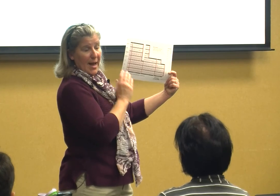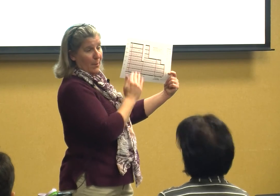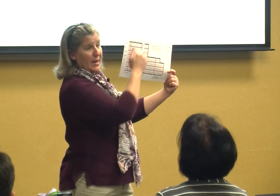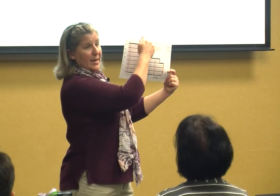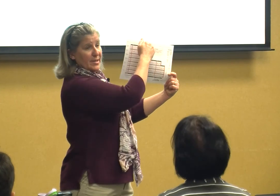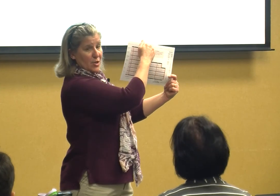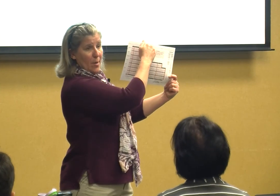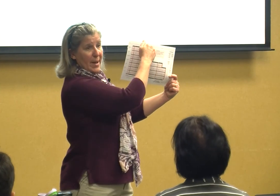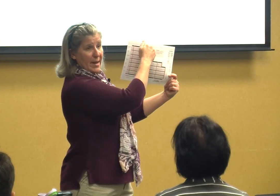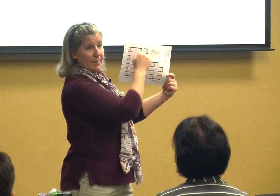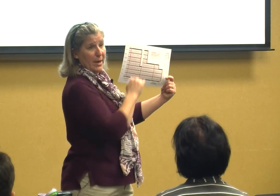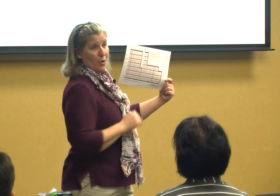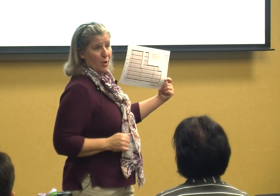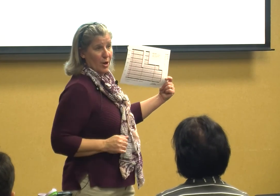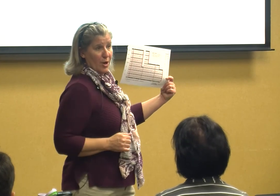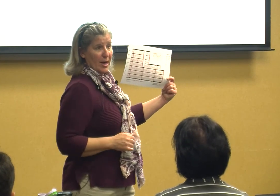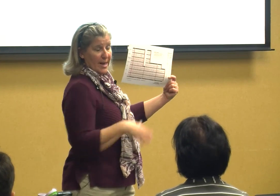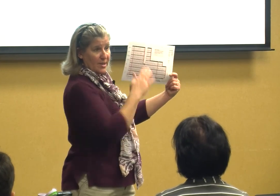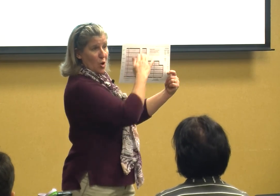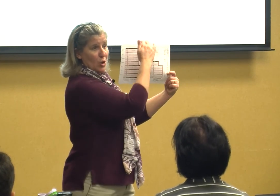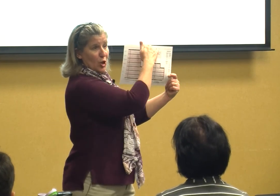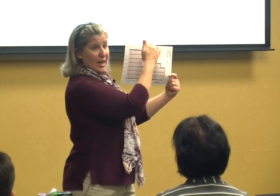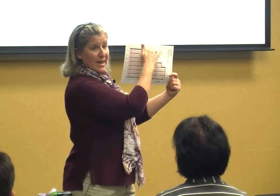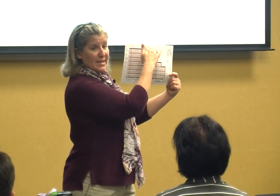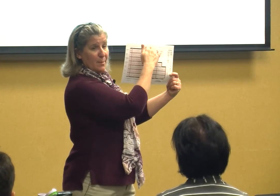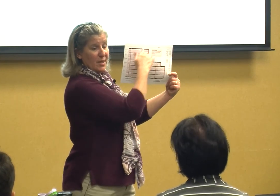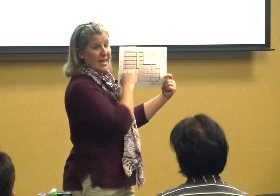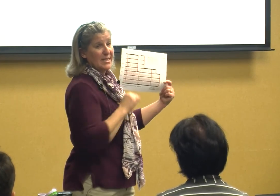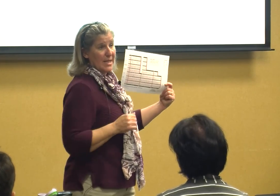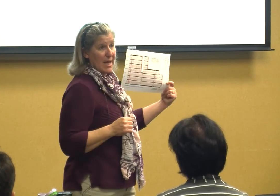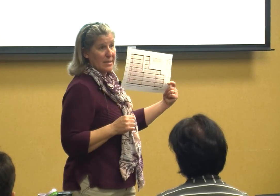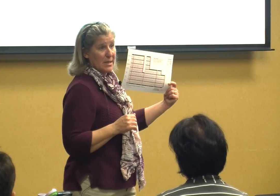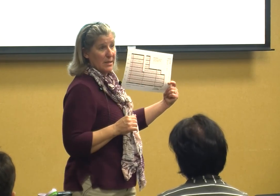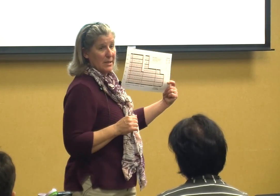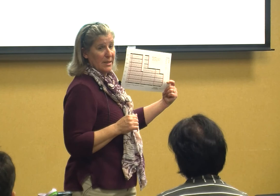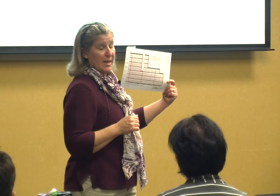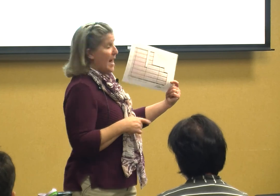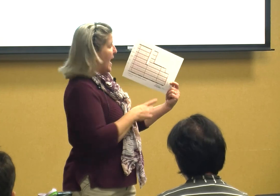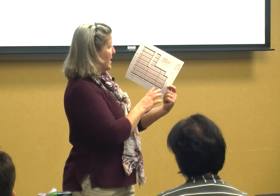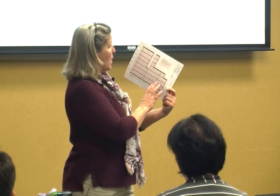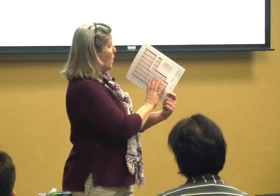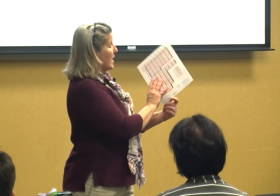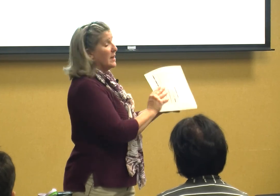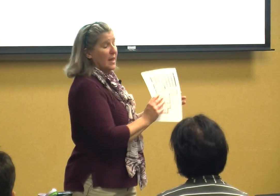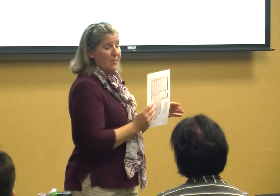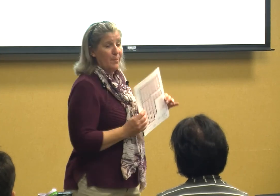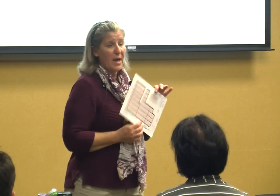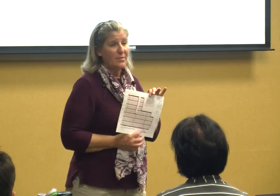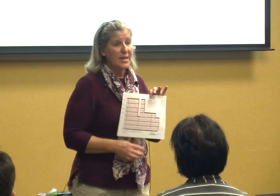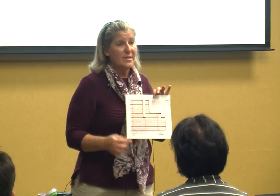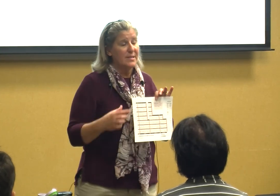we need to start back up here and start looking at some of these things and what I love about this is